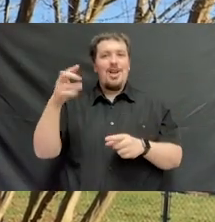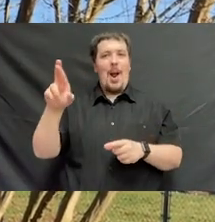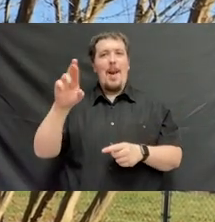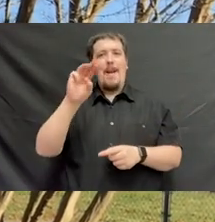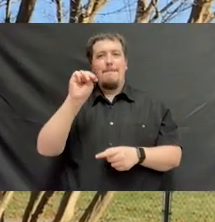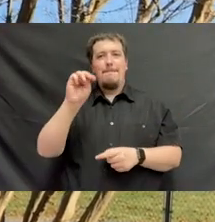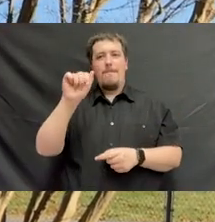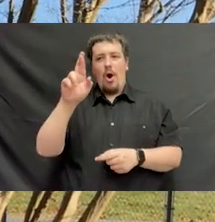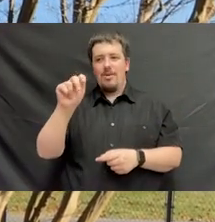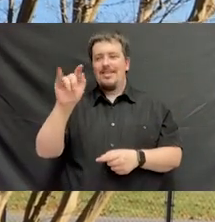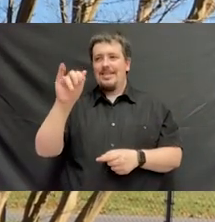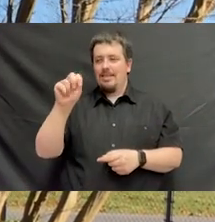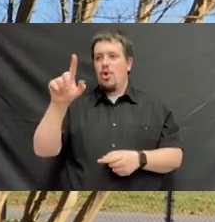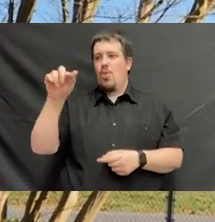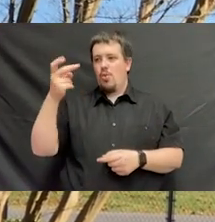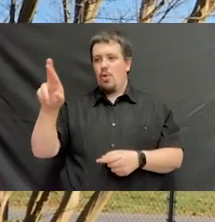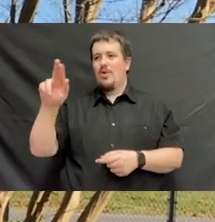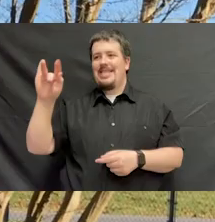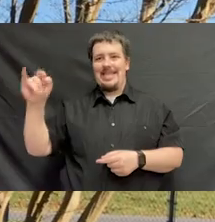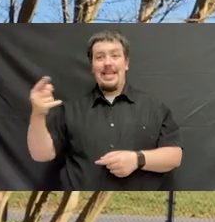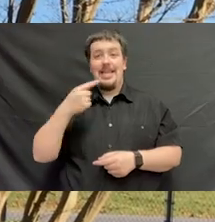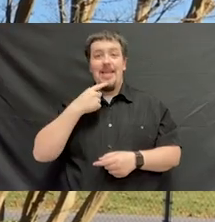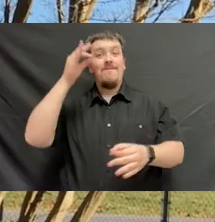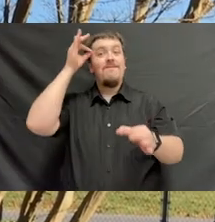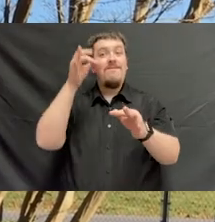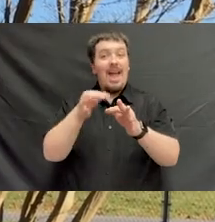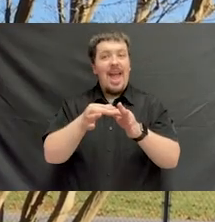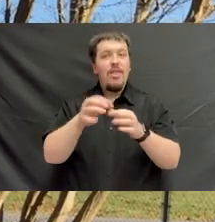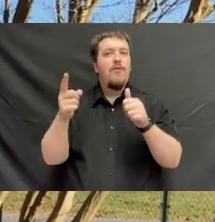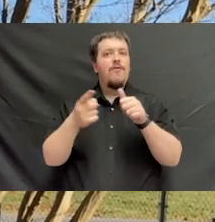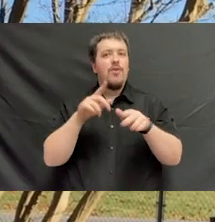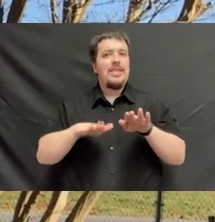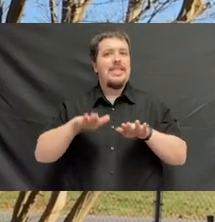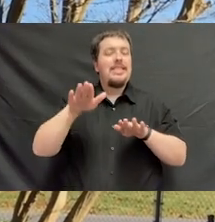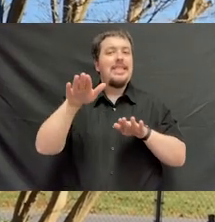from Dr. Martin Luther King is this. Faith is taking the first step,